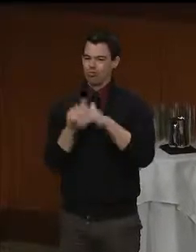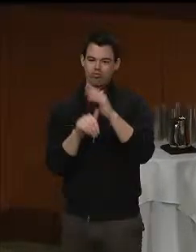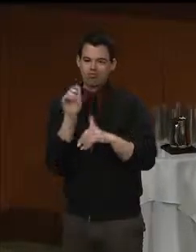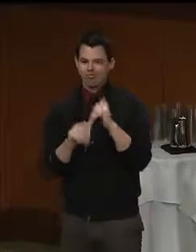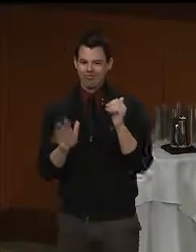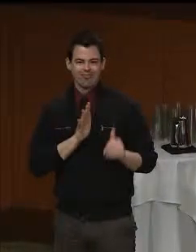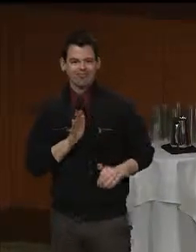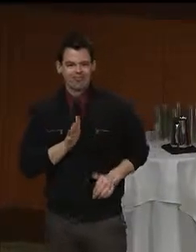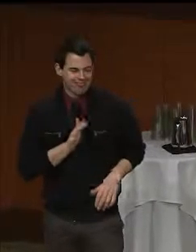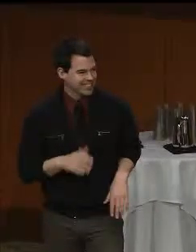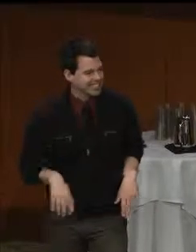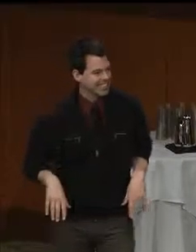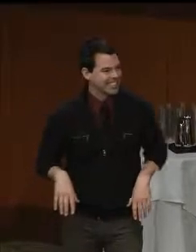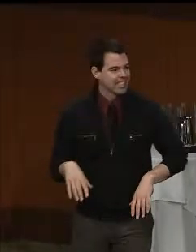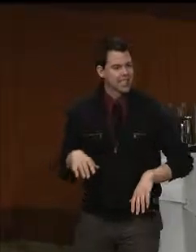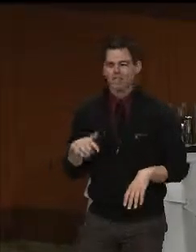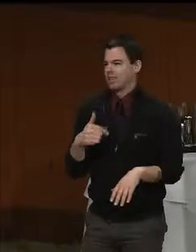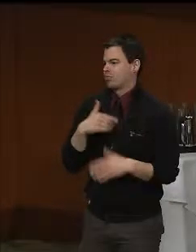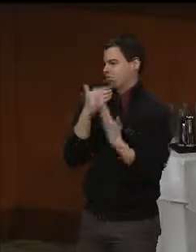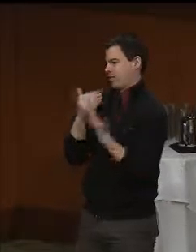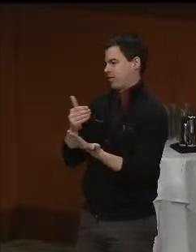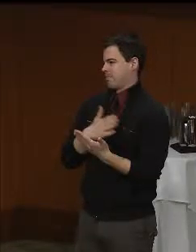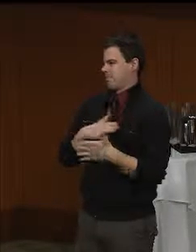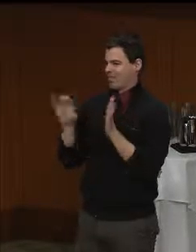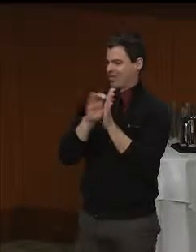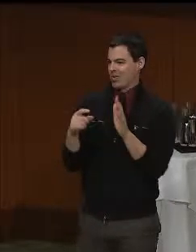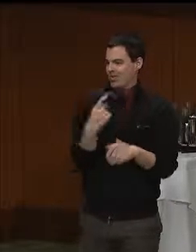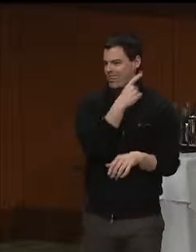I'm so grateful that my photo up there was a little photoshopped.